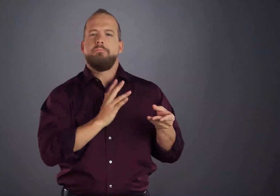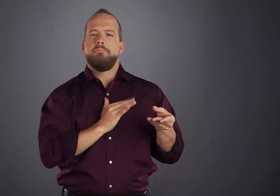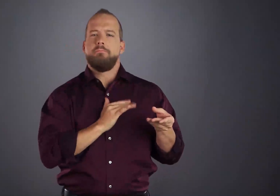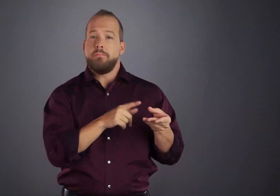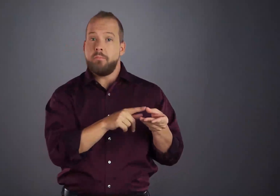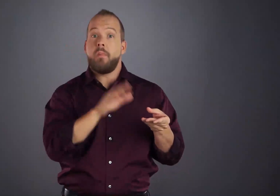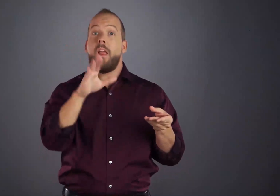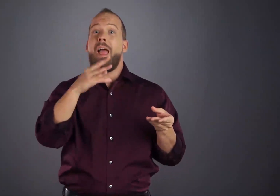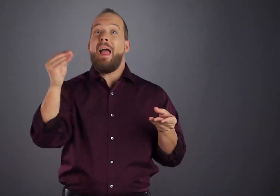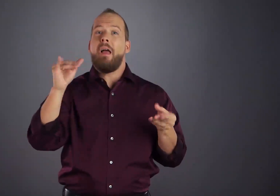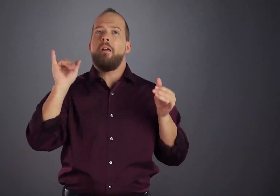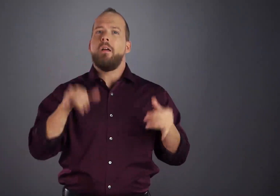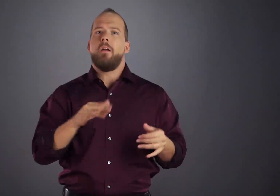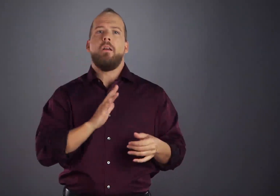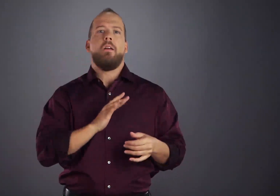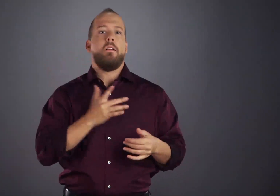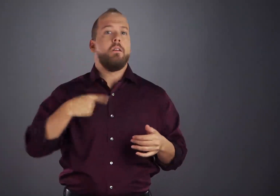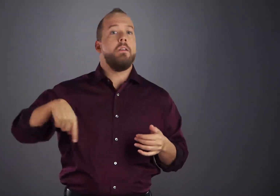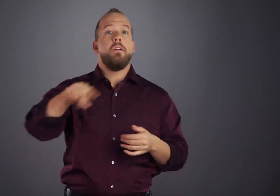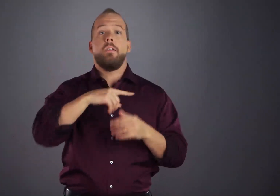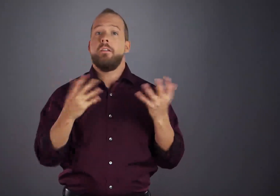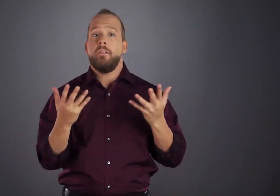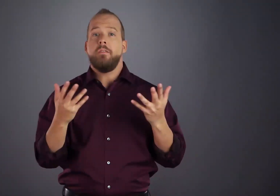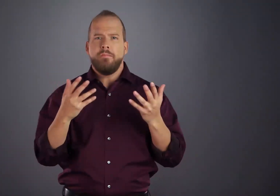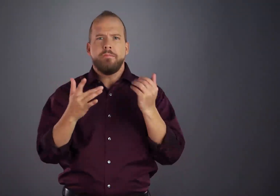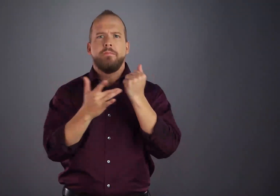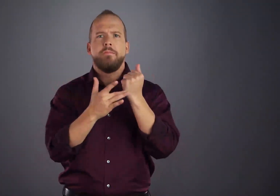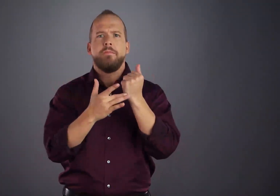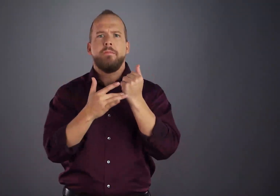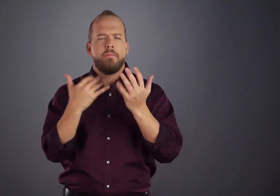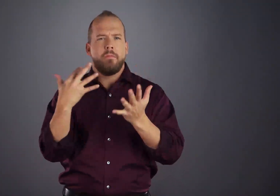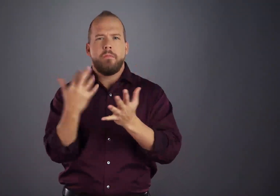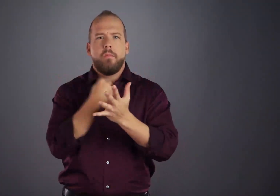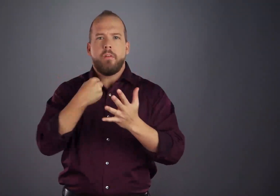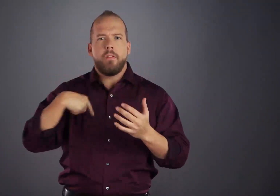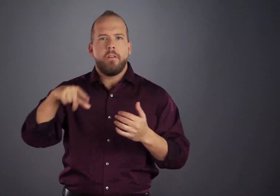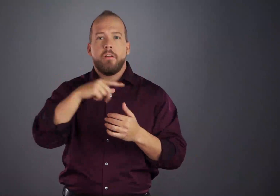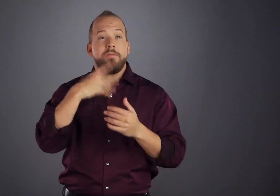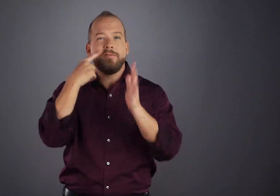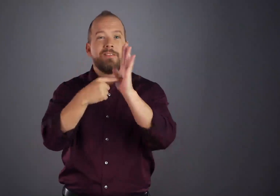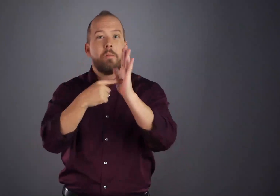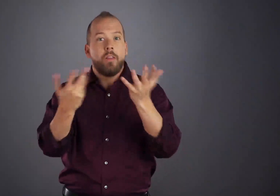Taking advantage of technological advances, for example, A.A. members with